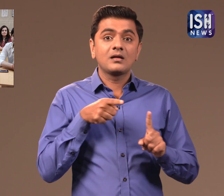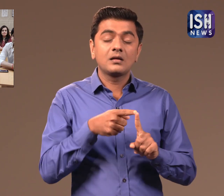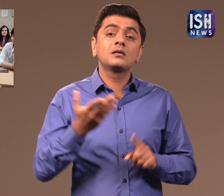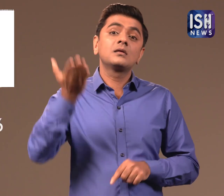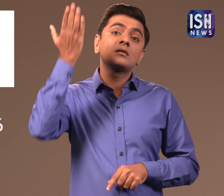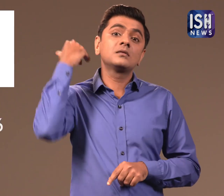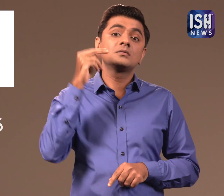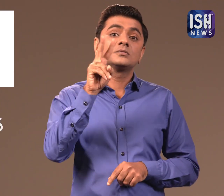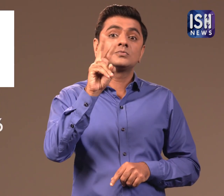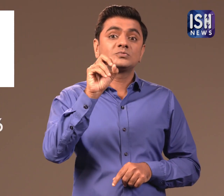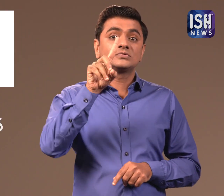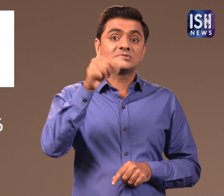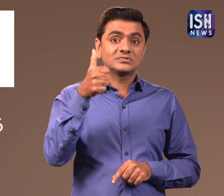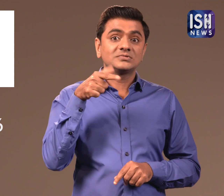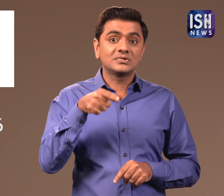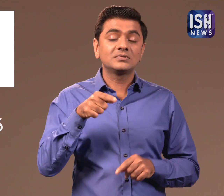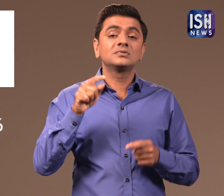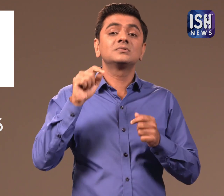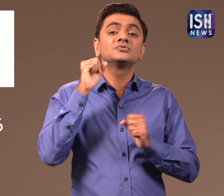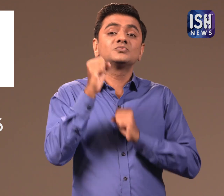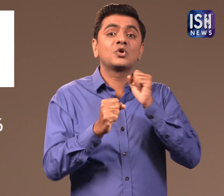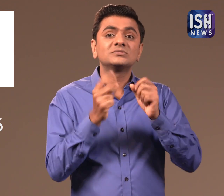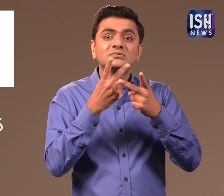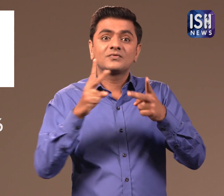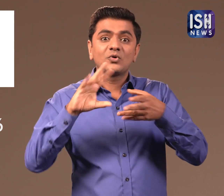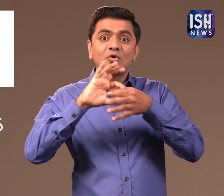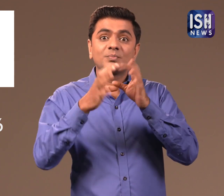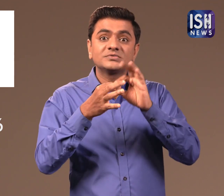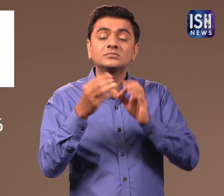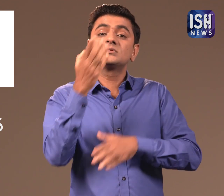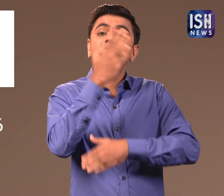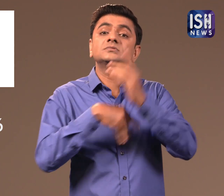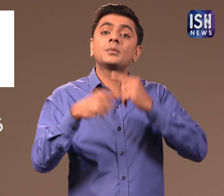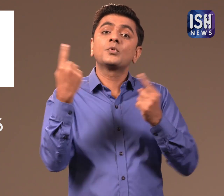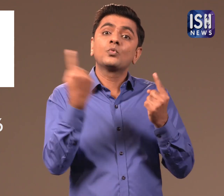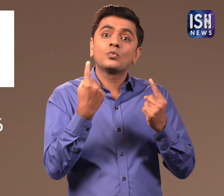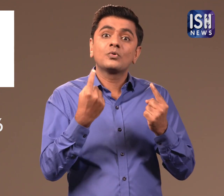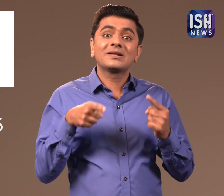In the 2016 Paralympic Games,